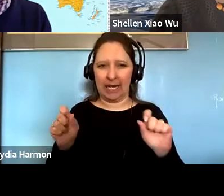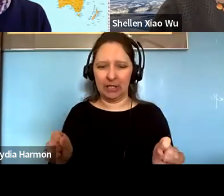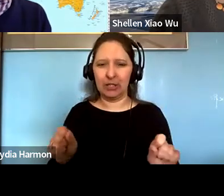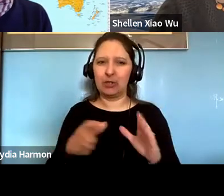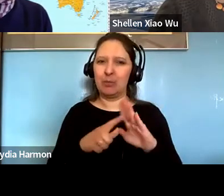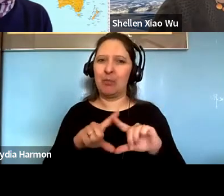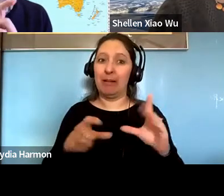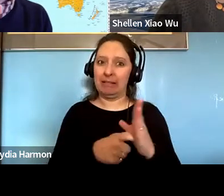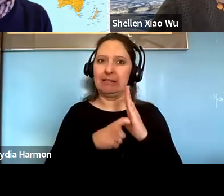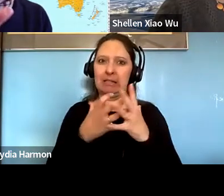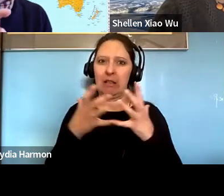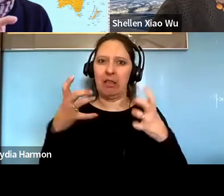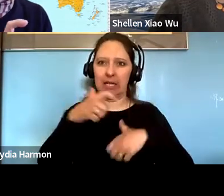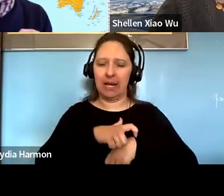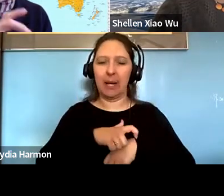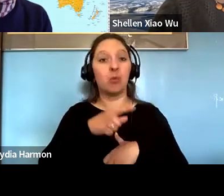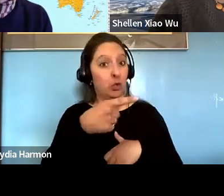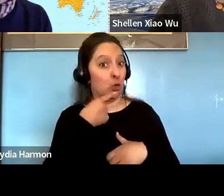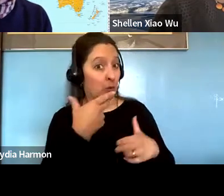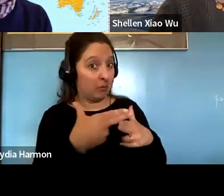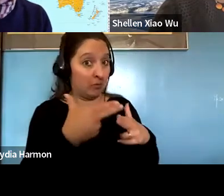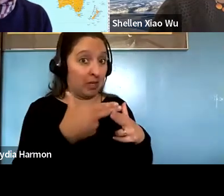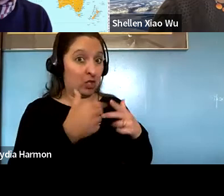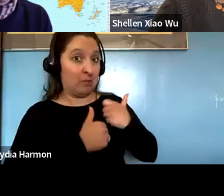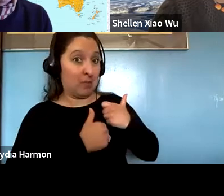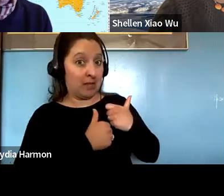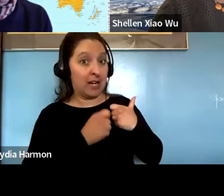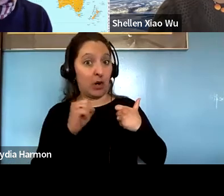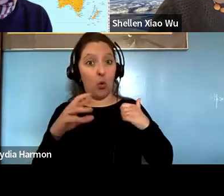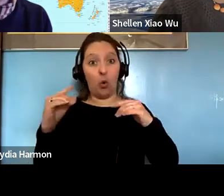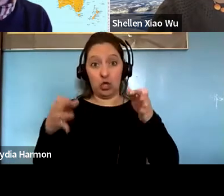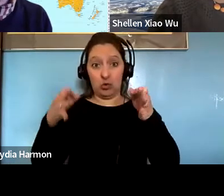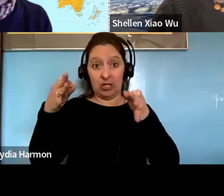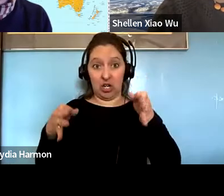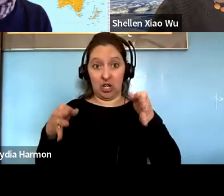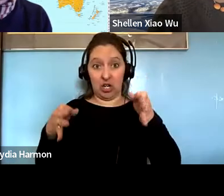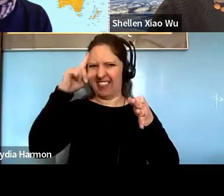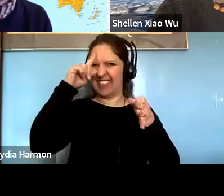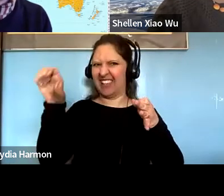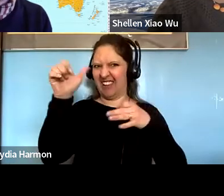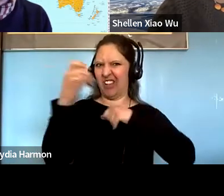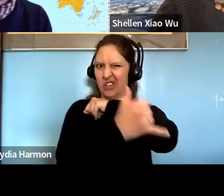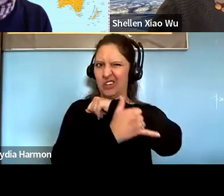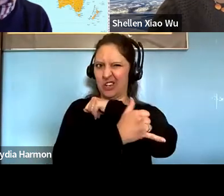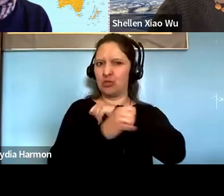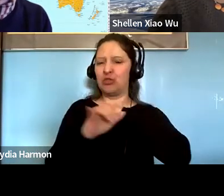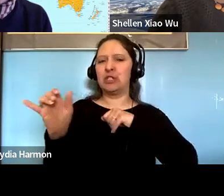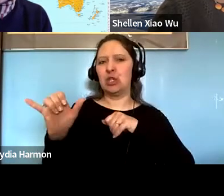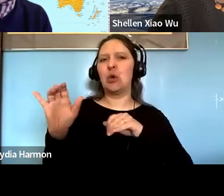Paul Gellert: And it's I mean you mentioned it with the judiciary, and I think in you know, maybe other countries too, so going Indonesia, where i'm most familiar right there's a.